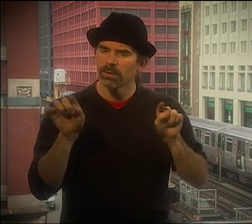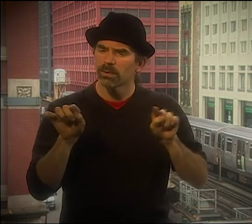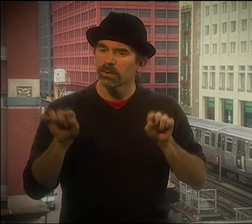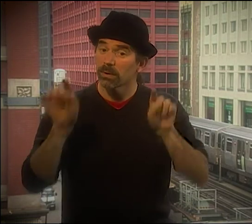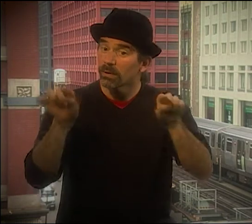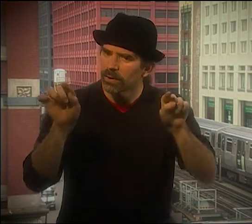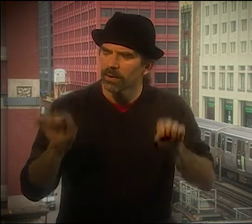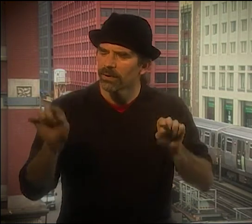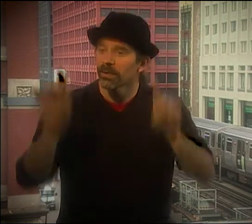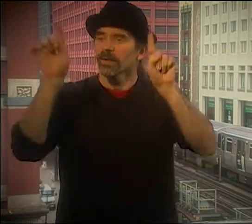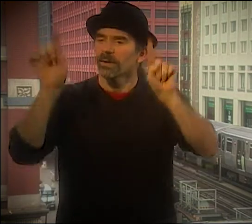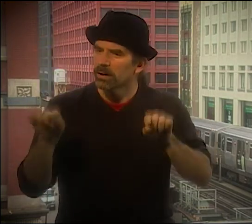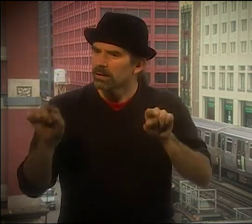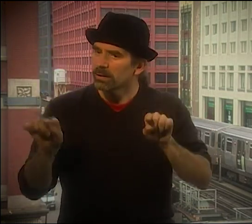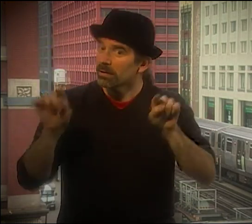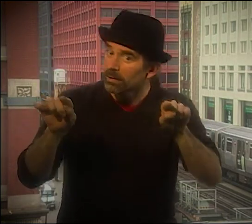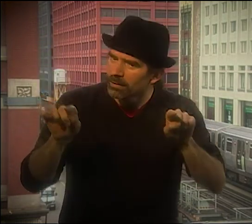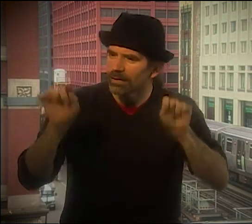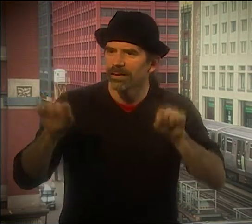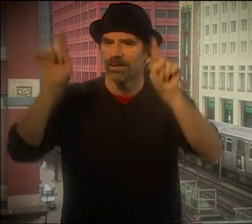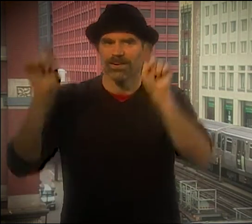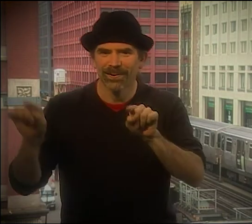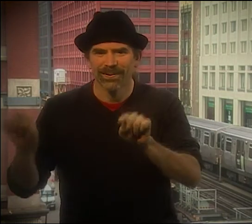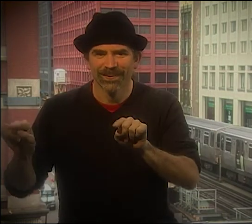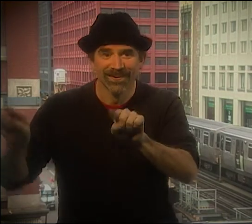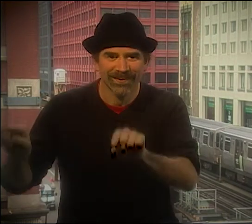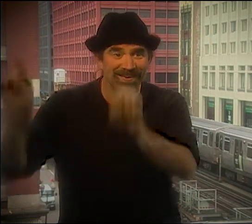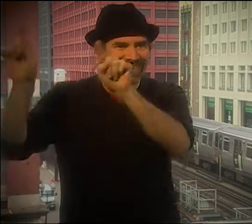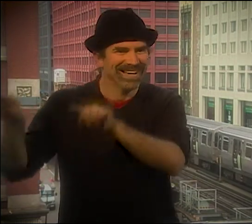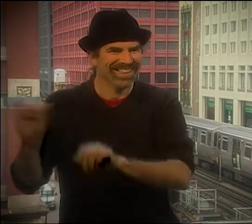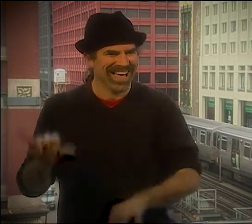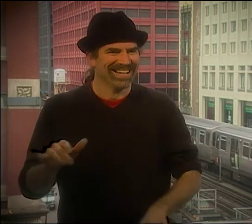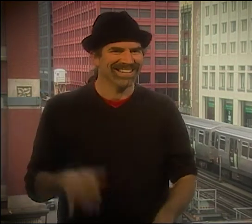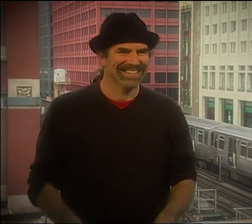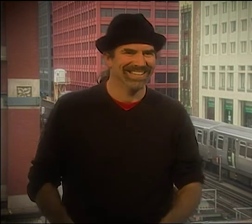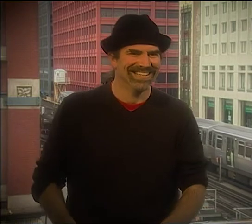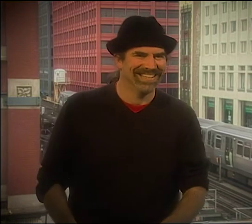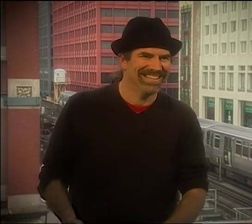WELL, HIS POEMS WOULD BE MORE...MEASURED AND VERY